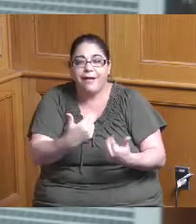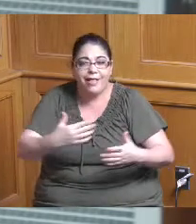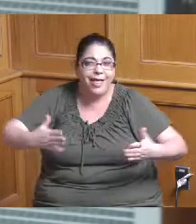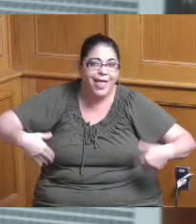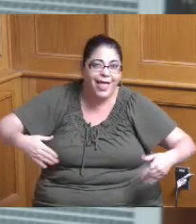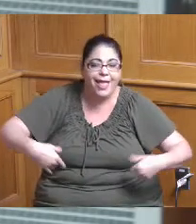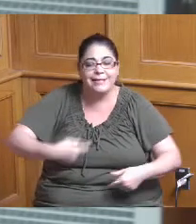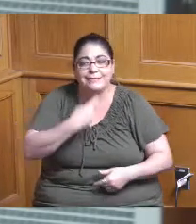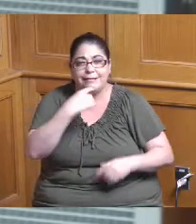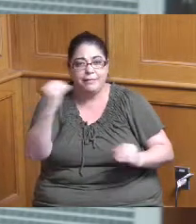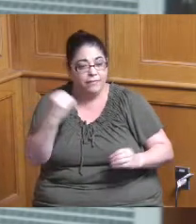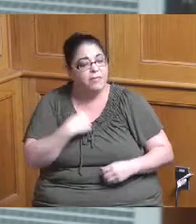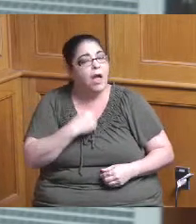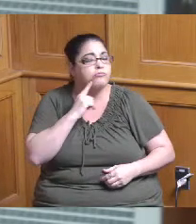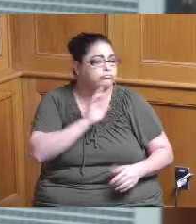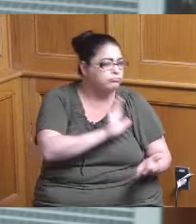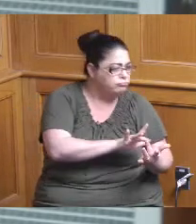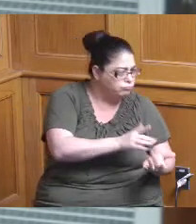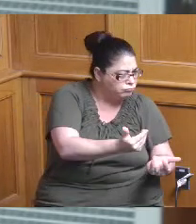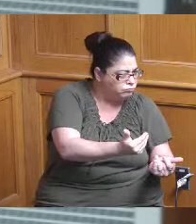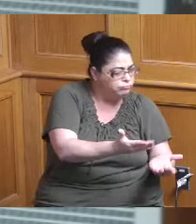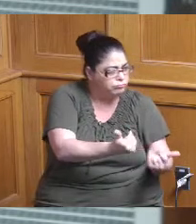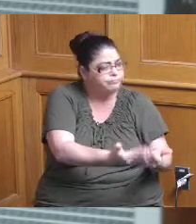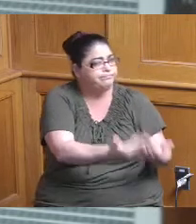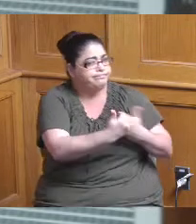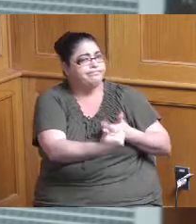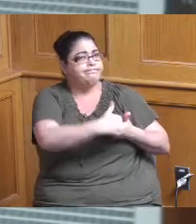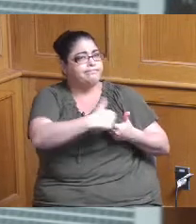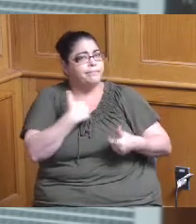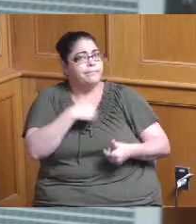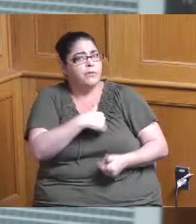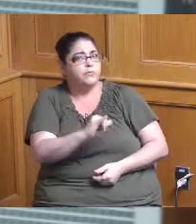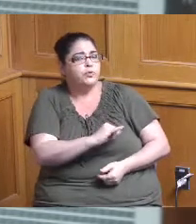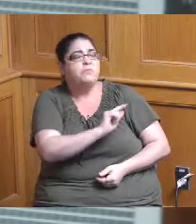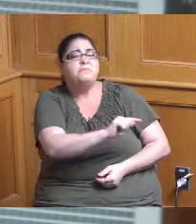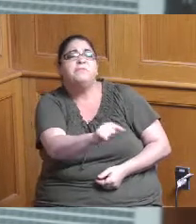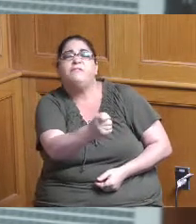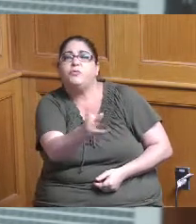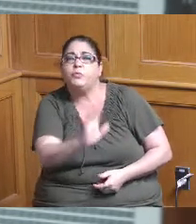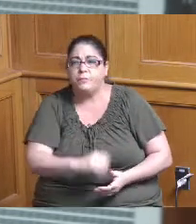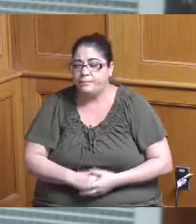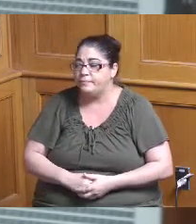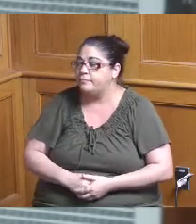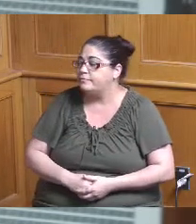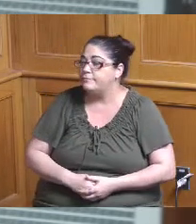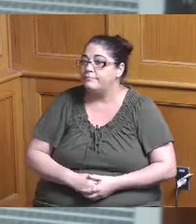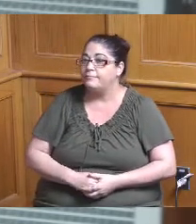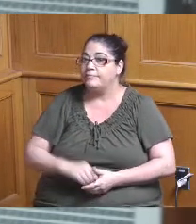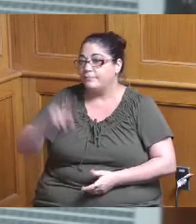and and hopefully get them on board as well thank you I appreciate this I think this is